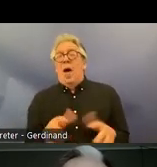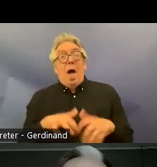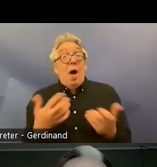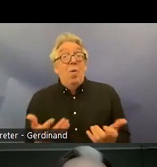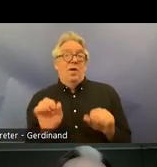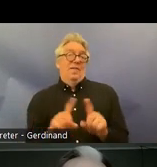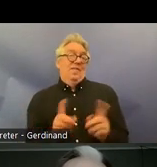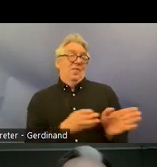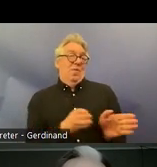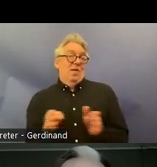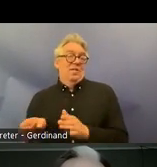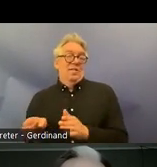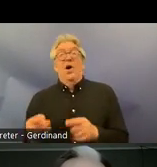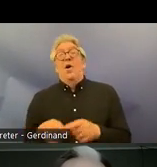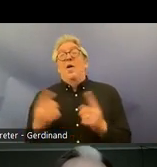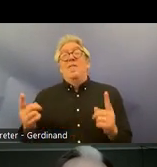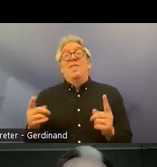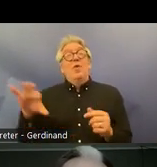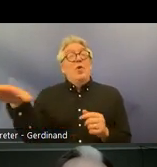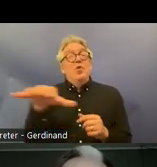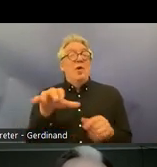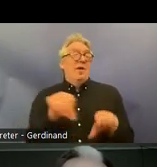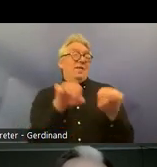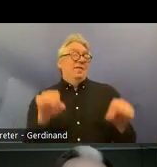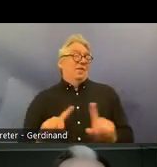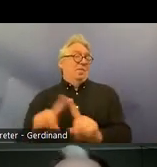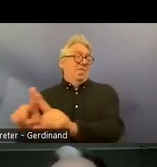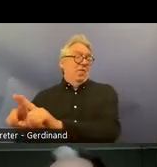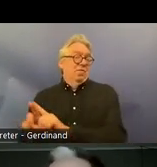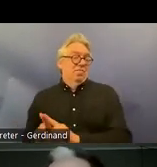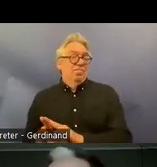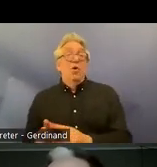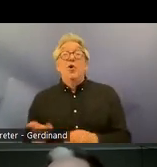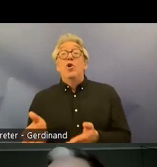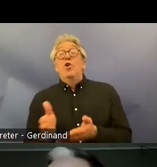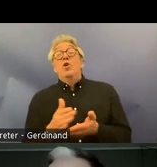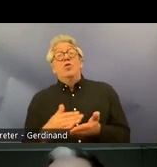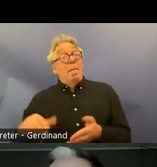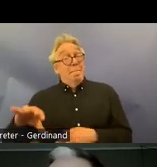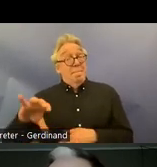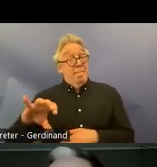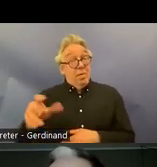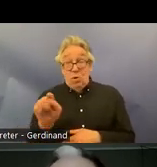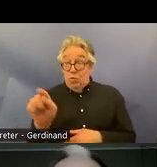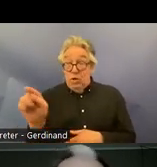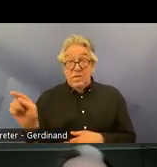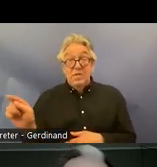different countries have different systems in some countries uh you have um